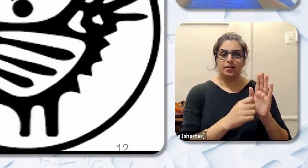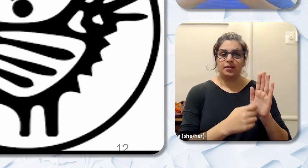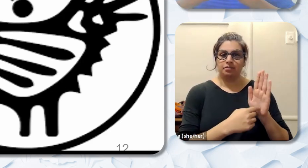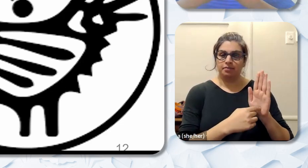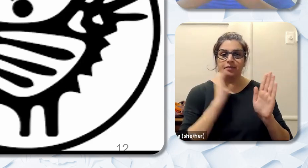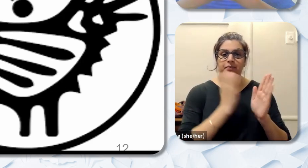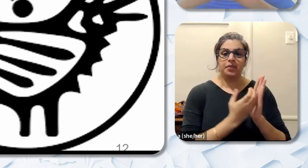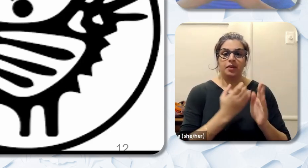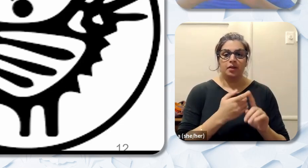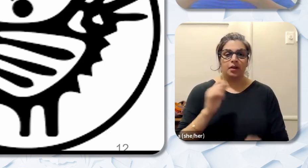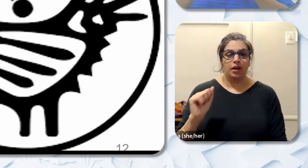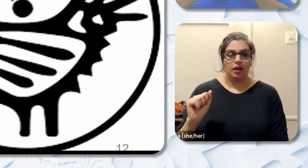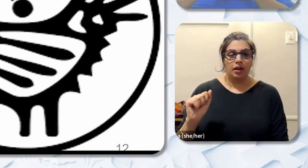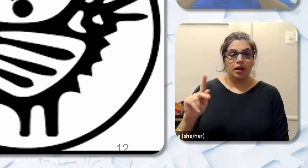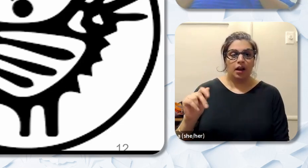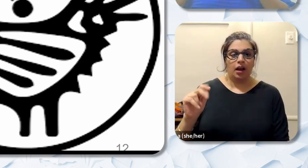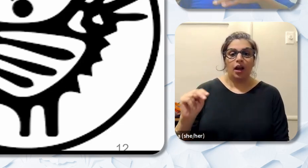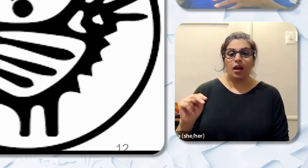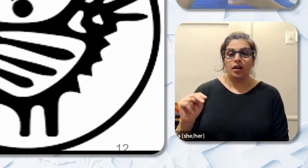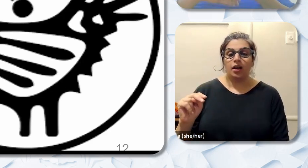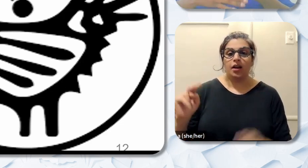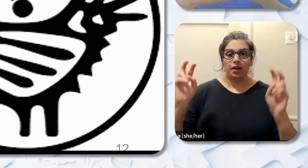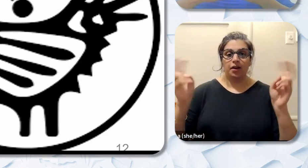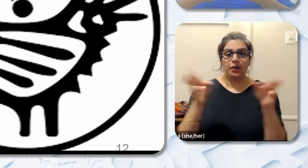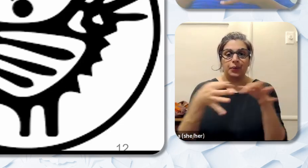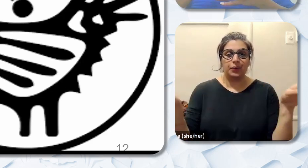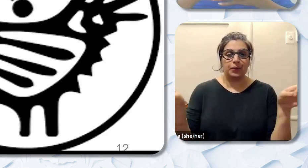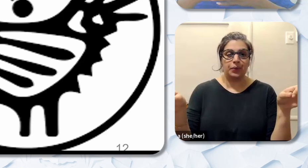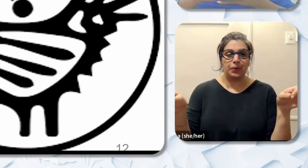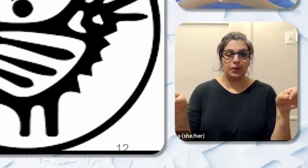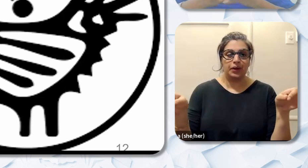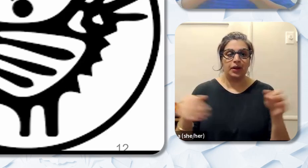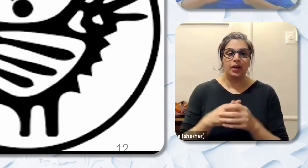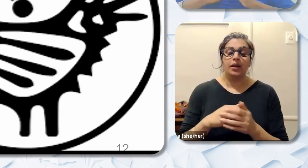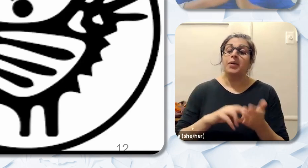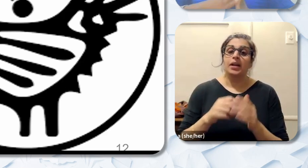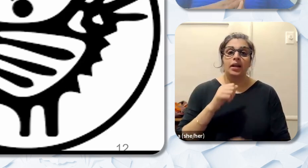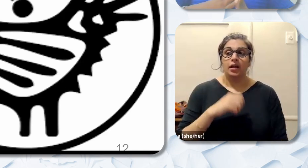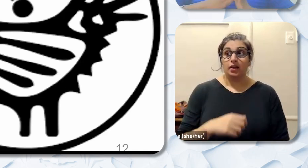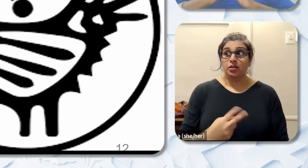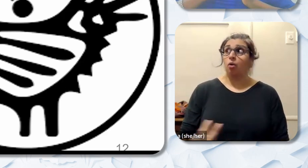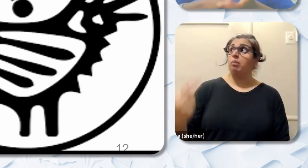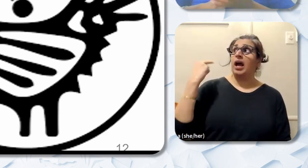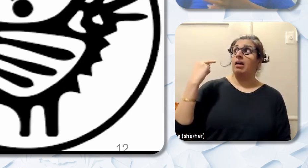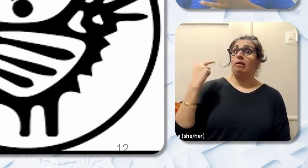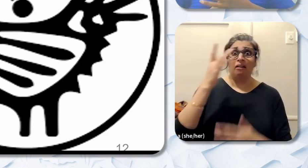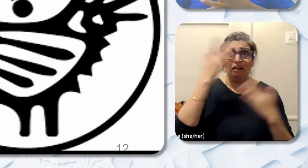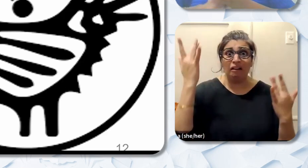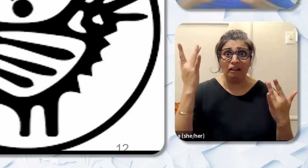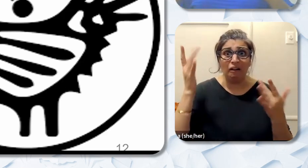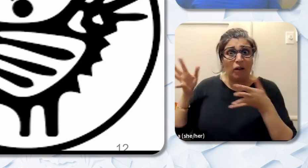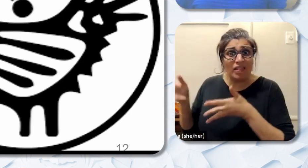the Akan provea proverb meaning it is not taboo to go back for what you forgot or left behind.